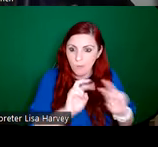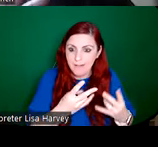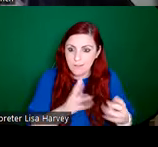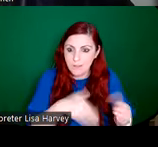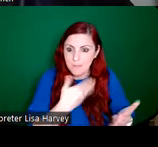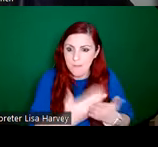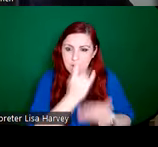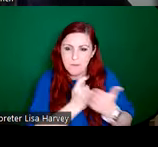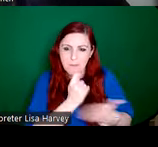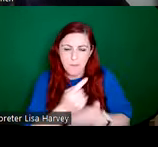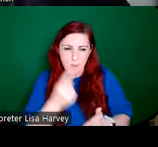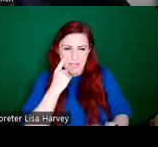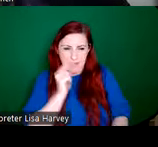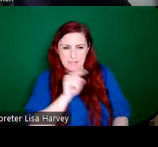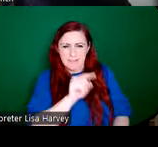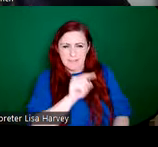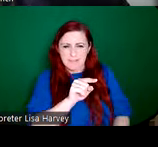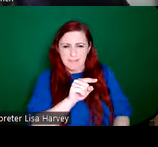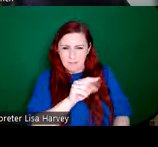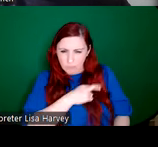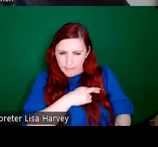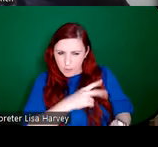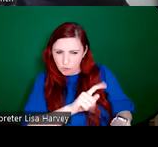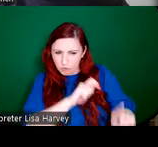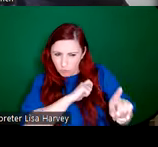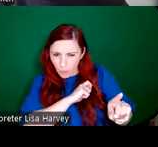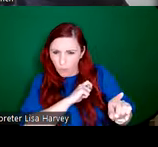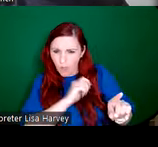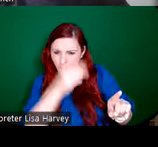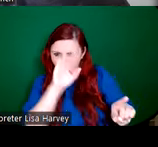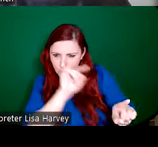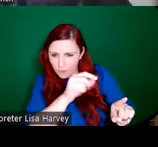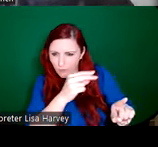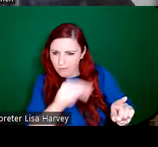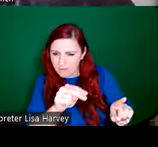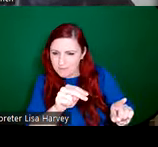superficial Celtic ornaments on the stained glass and Ireland, with An Túr